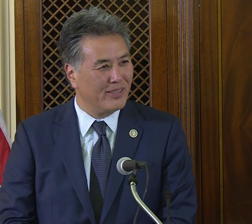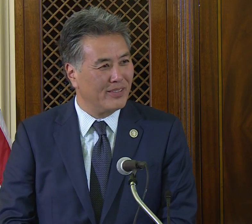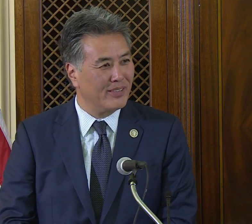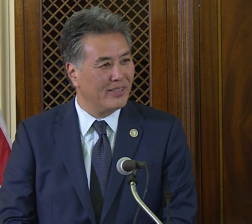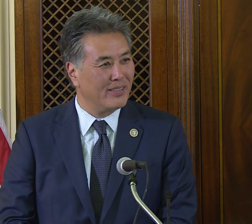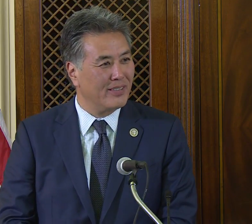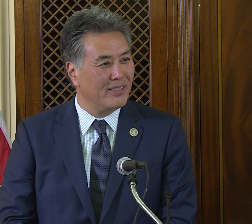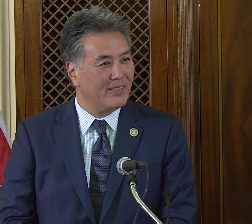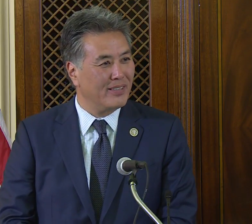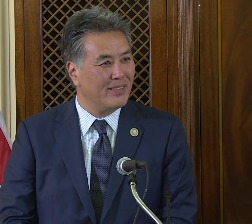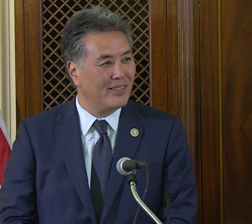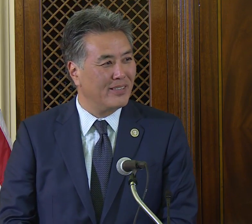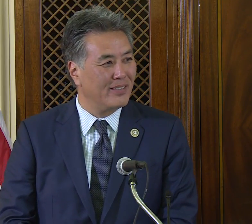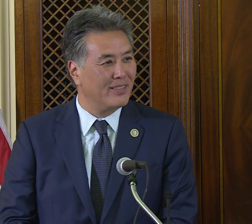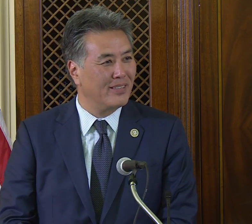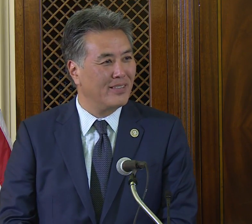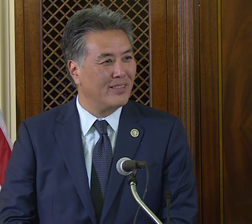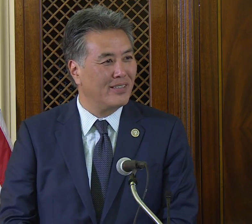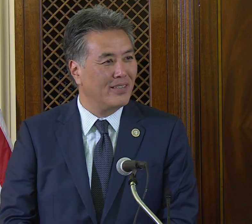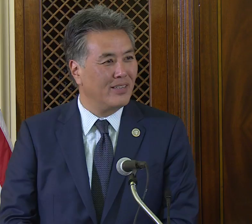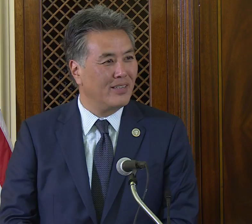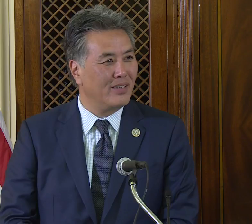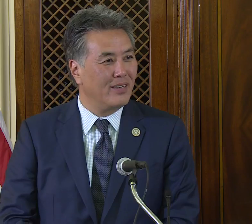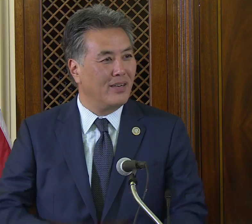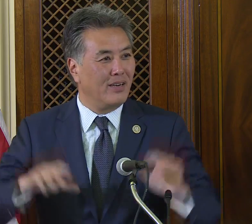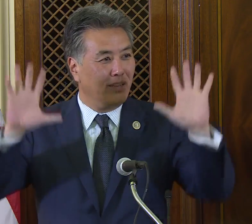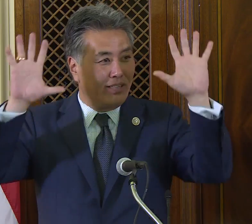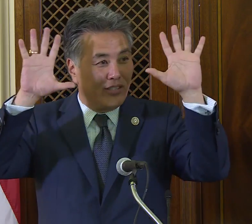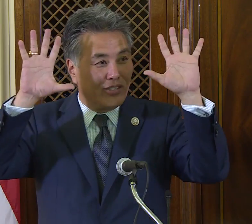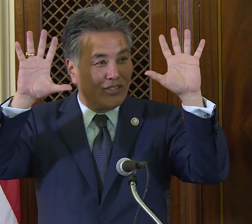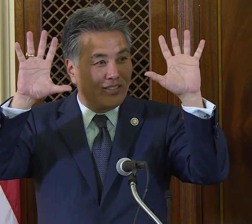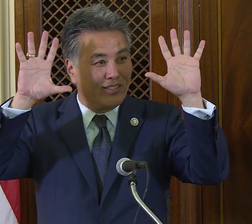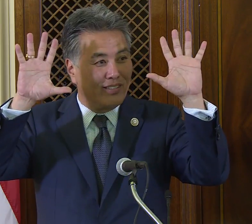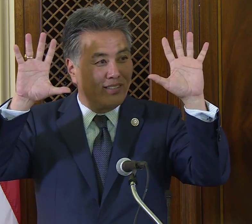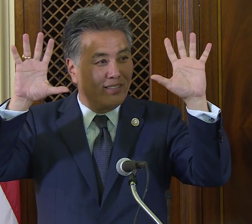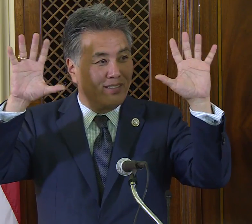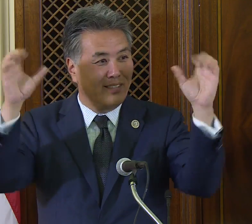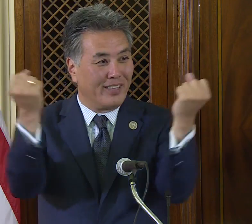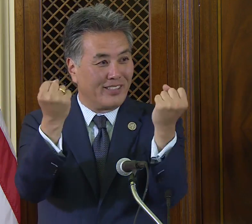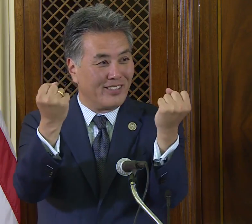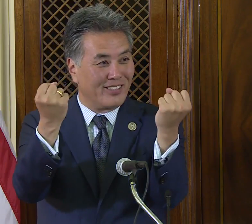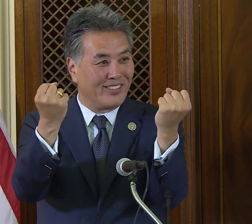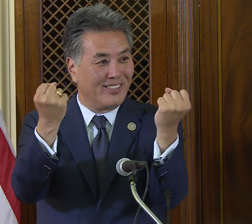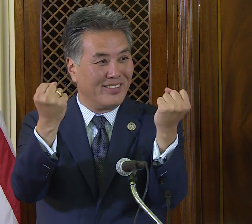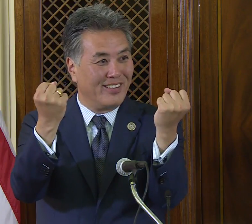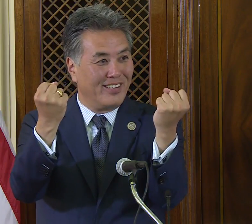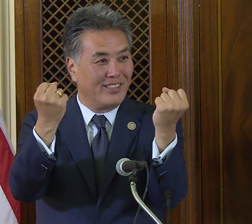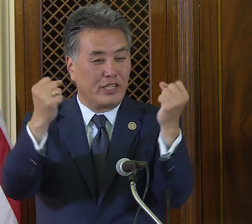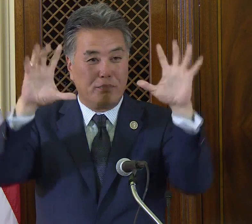This, like this. That's bison.